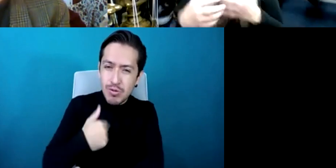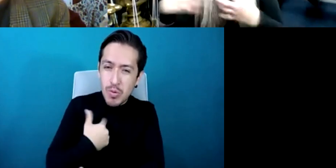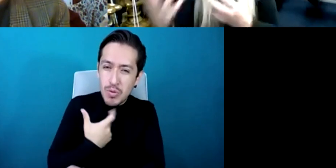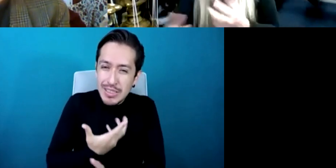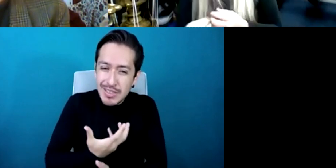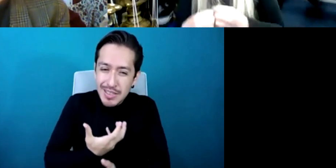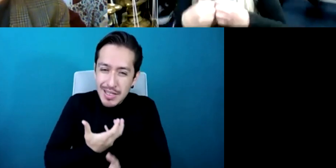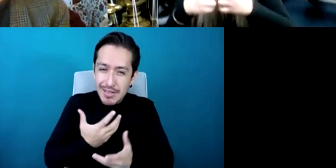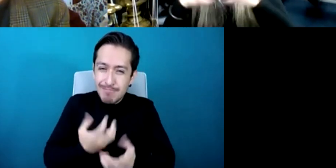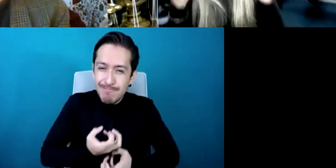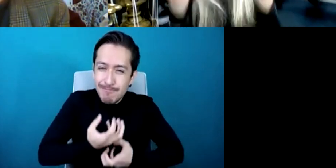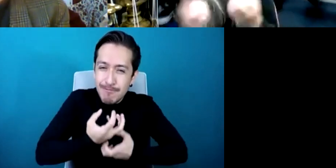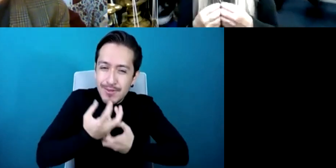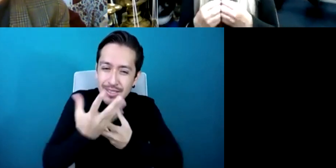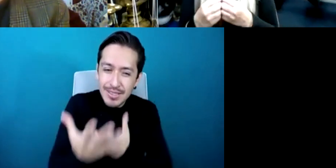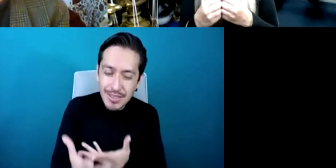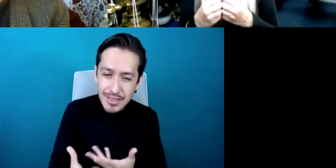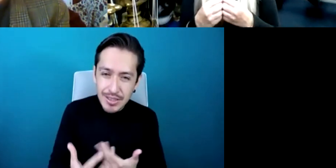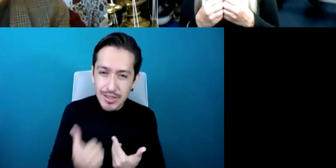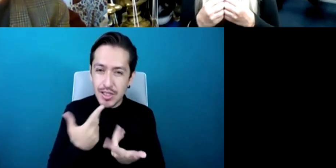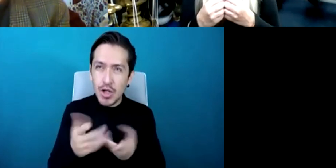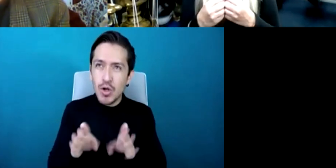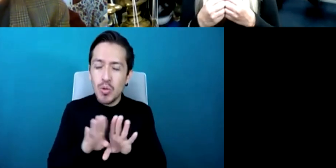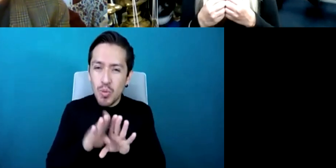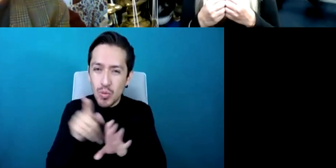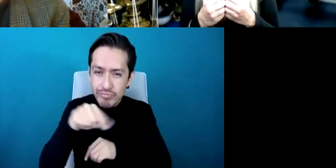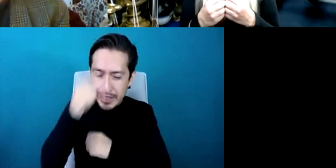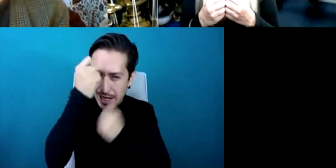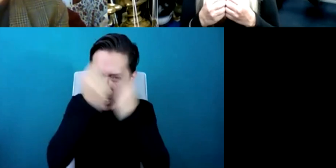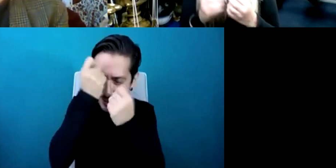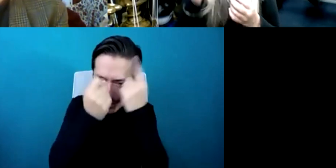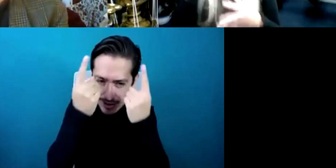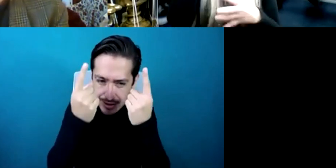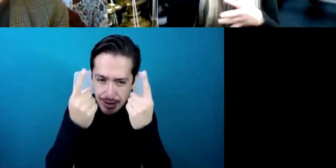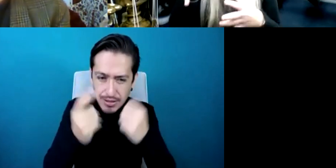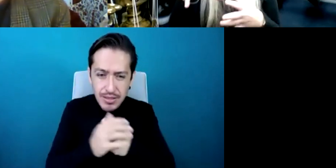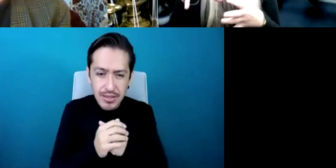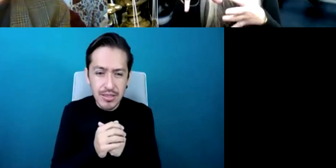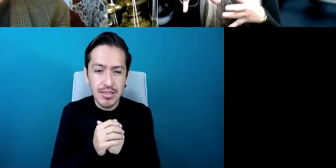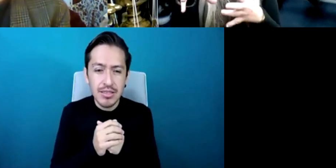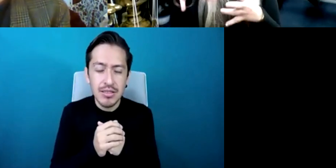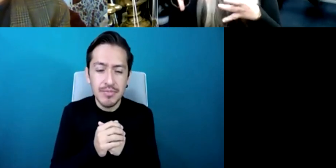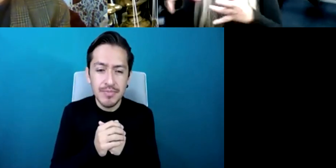percussion and sound creation and it was just a wonderful way to build bridges and so I felt that